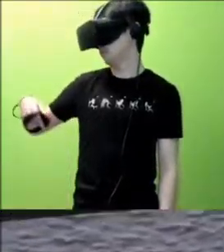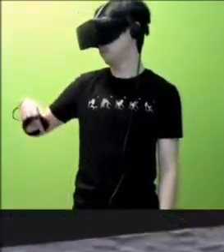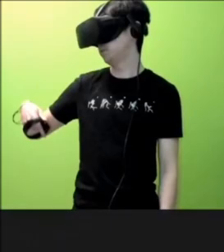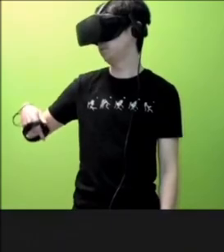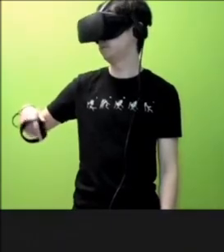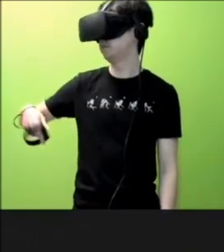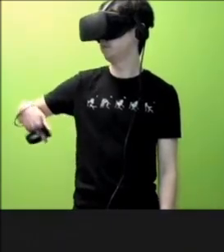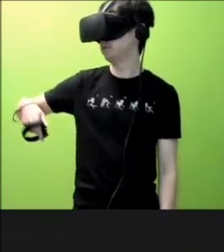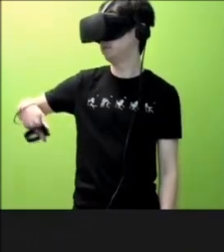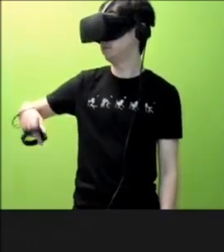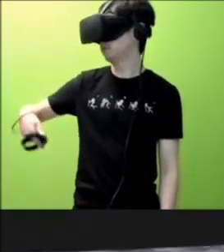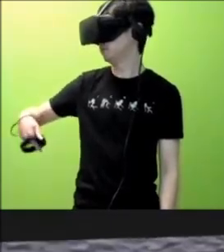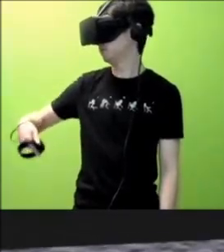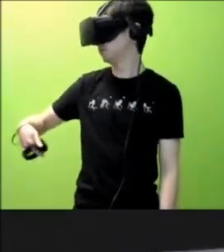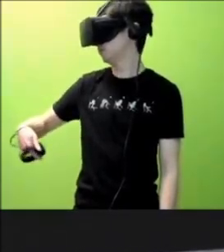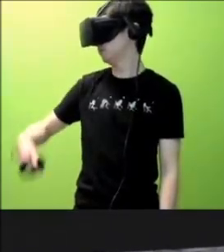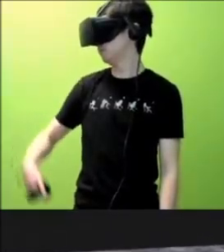Not yet